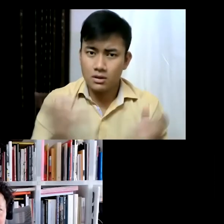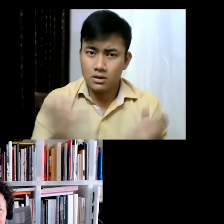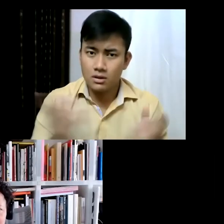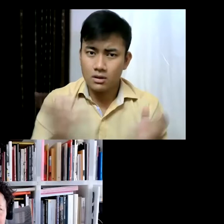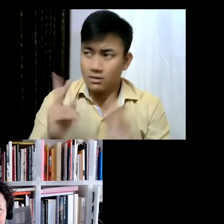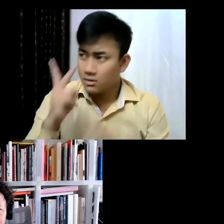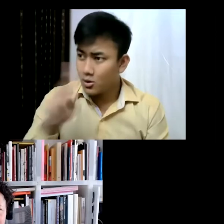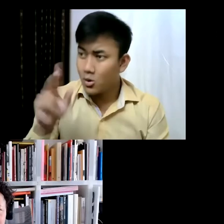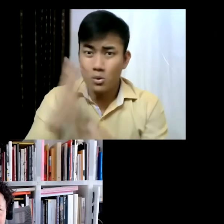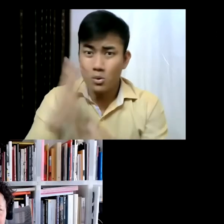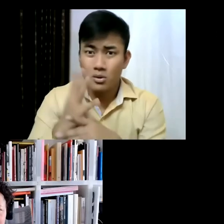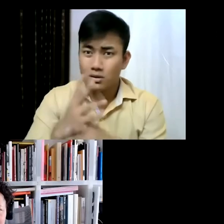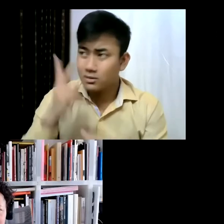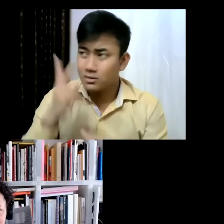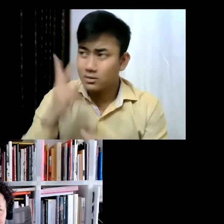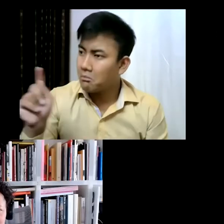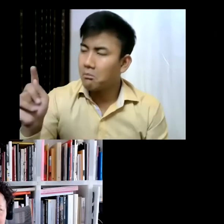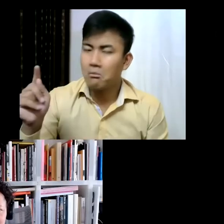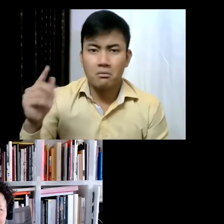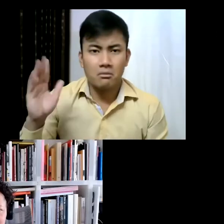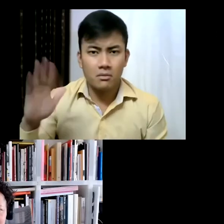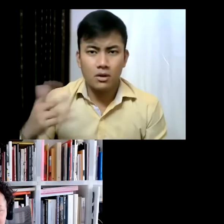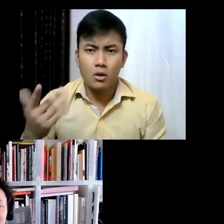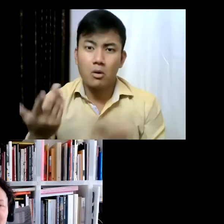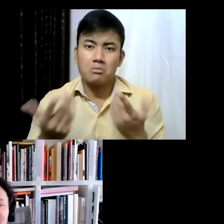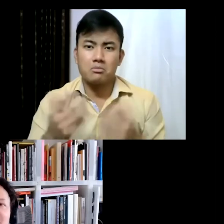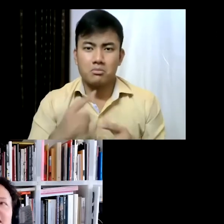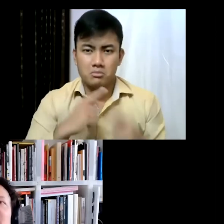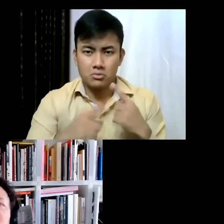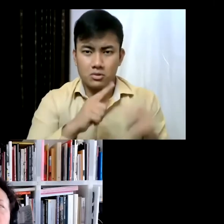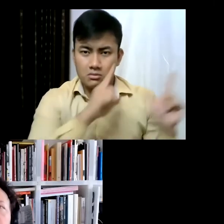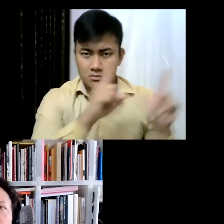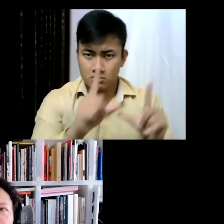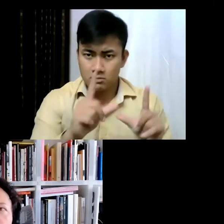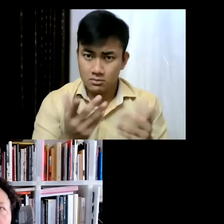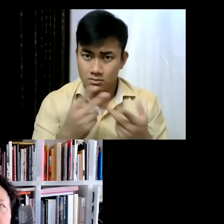of a museum? Just give us a sense of what you did and how it worked... Yes, so the project in Buenos